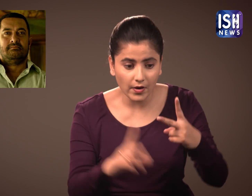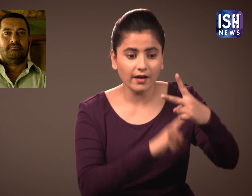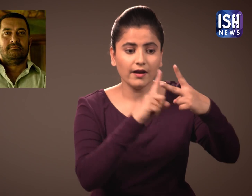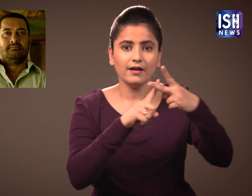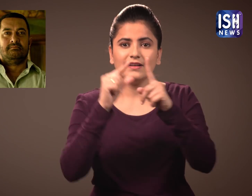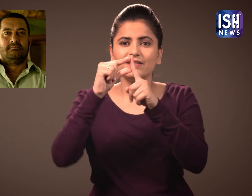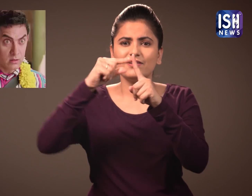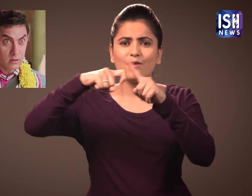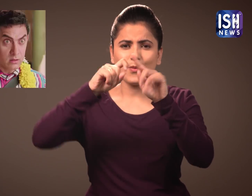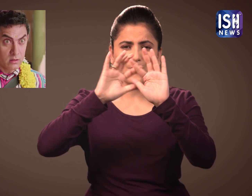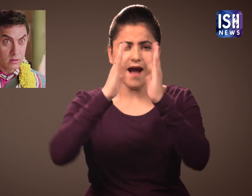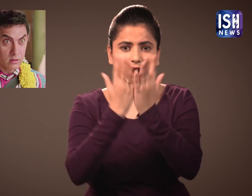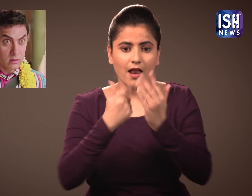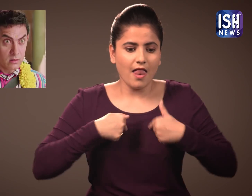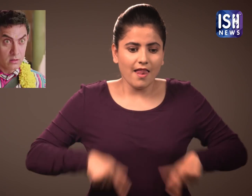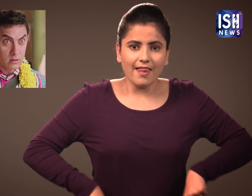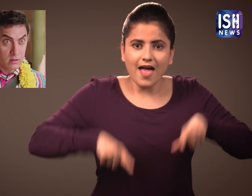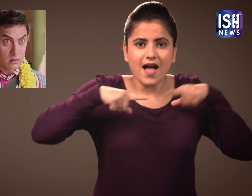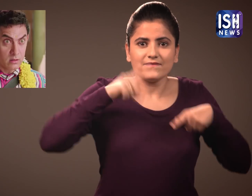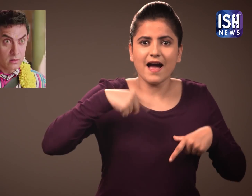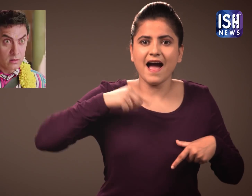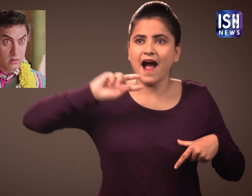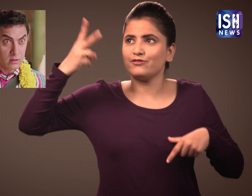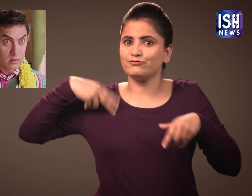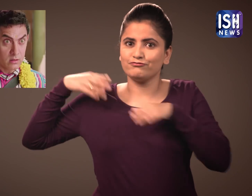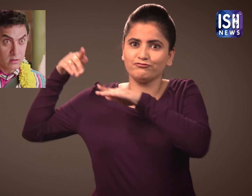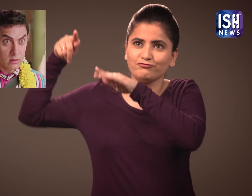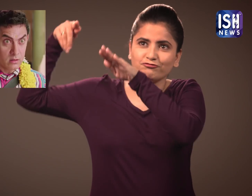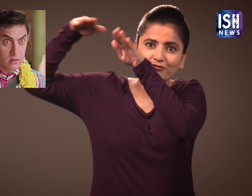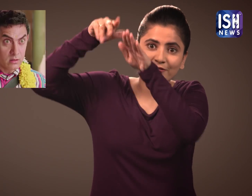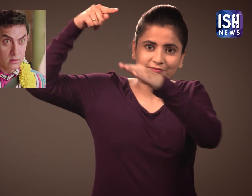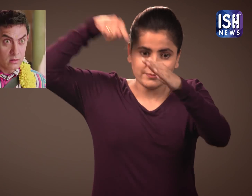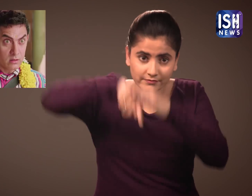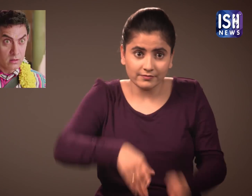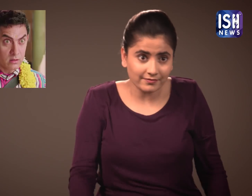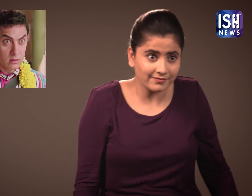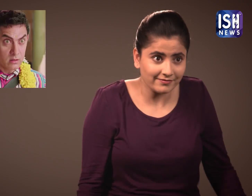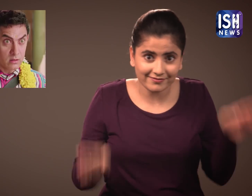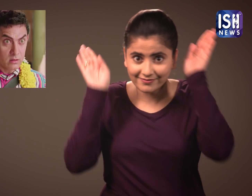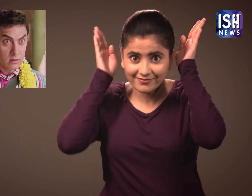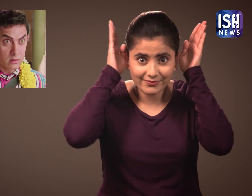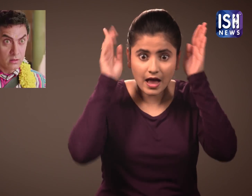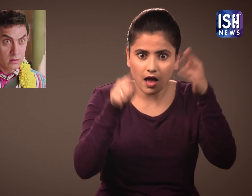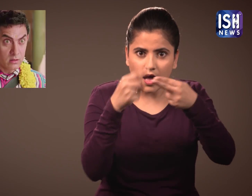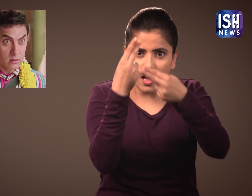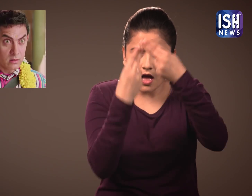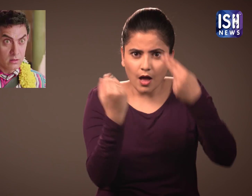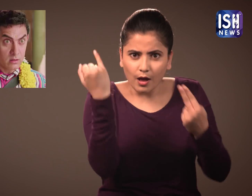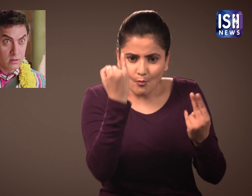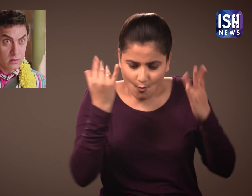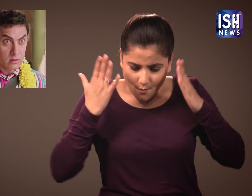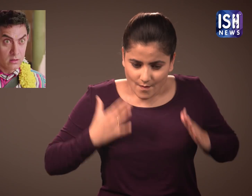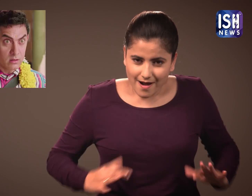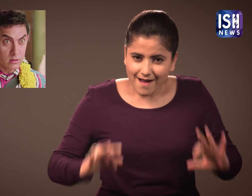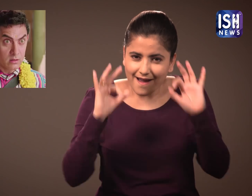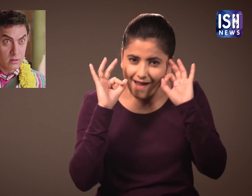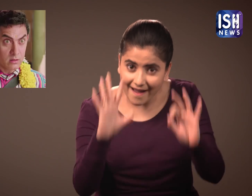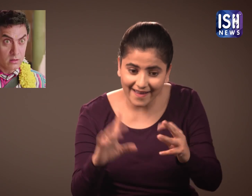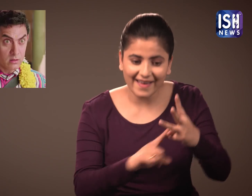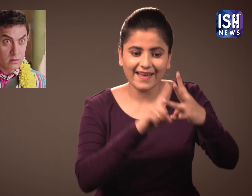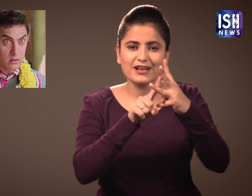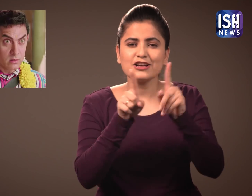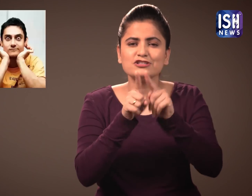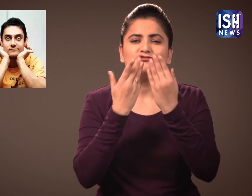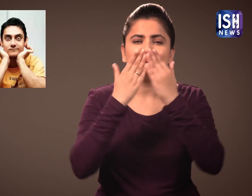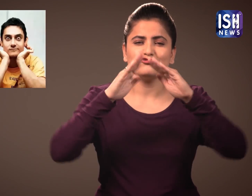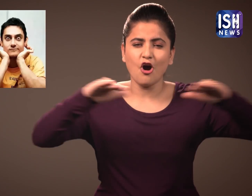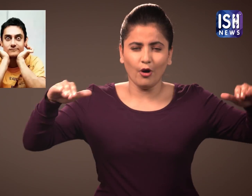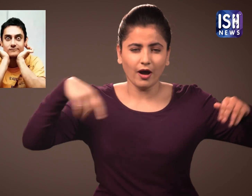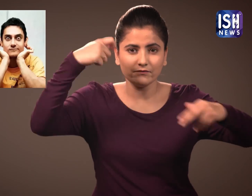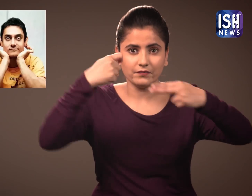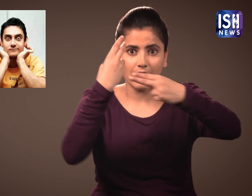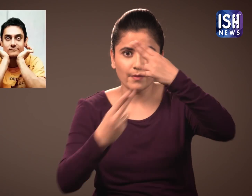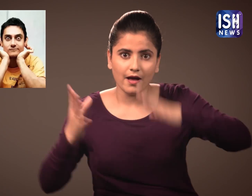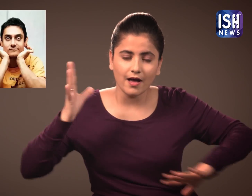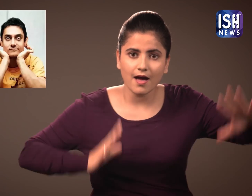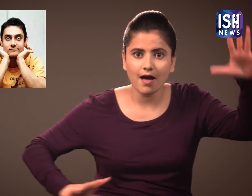In the movie PK he was an alien with an amazing body and he has even acted as student for a film.